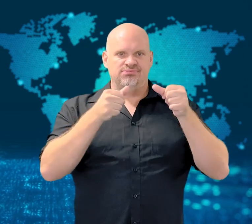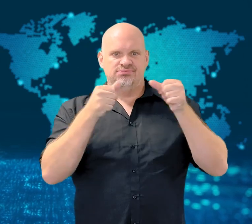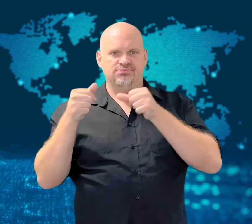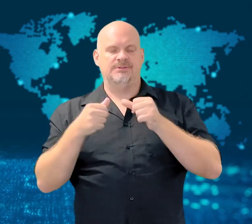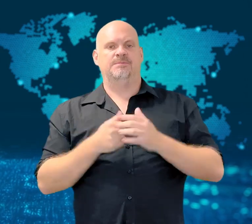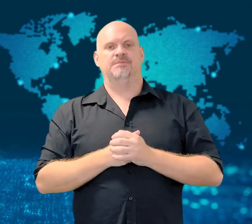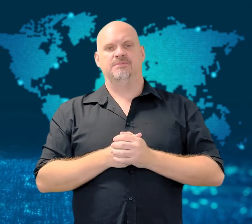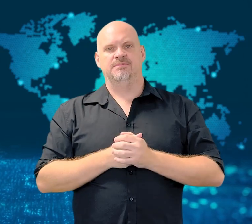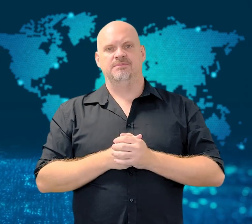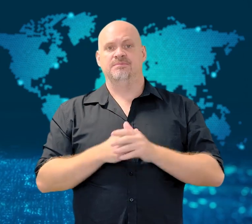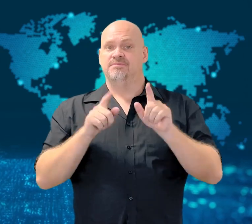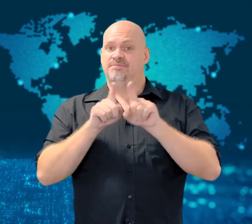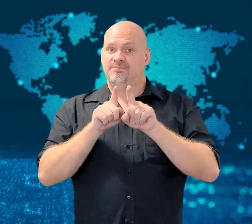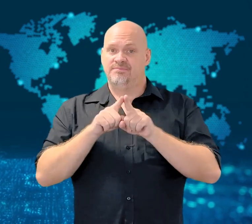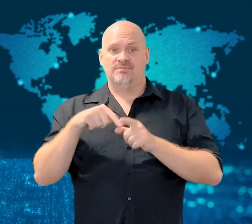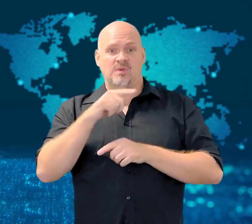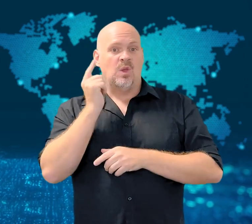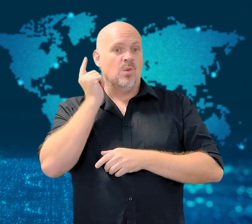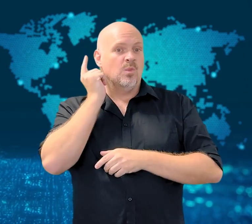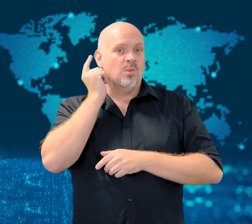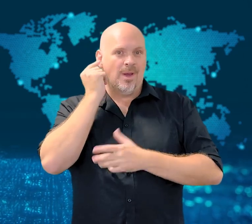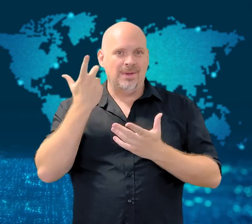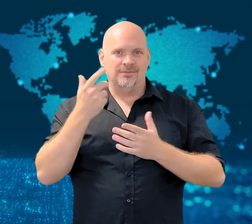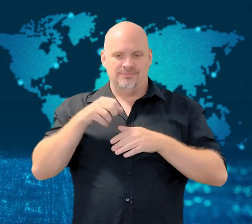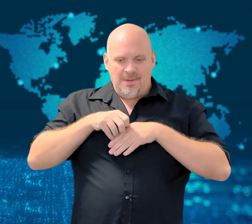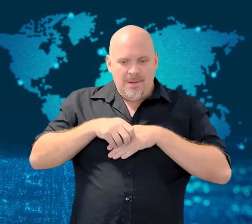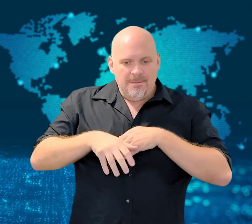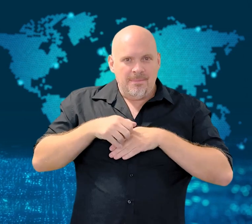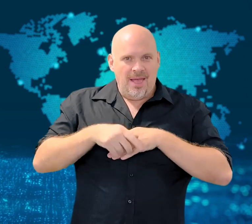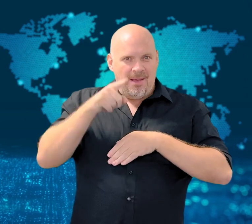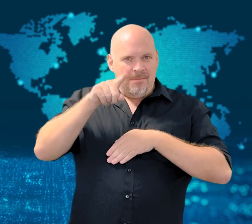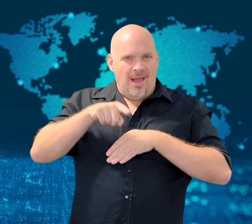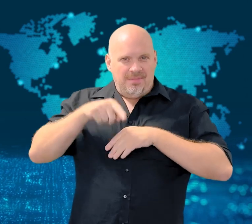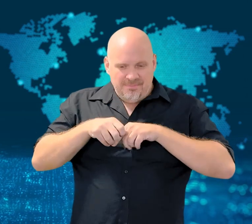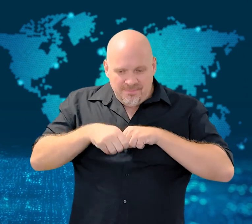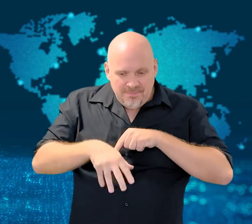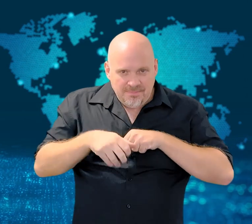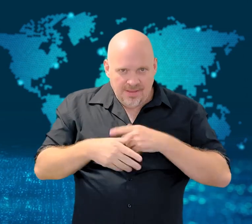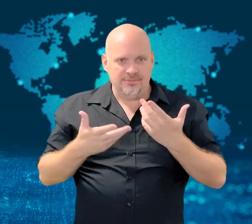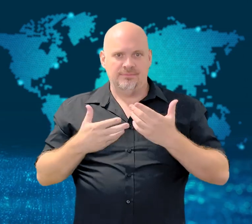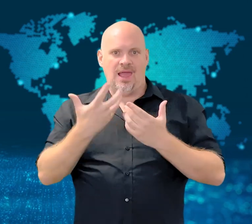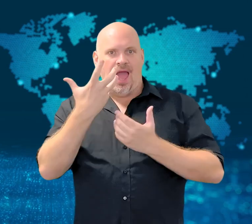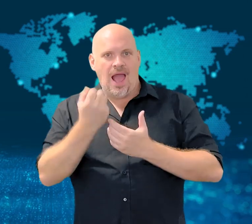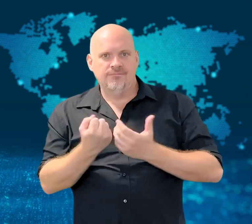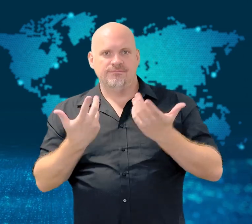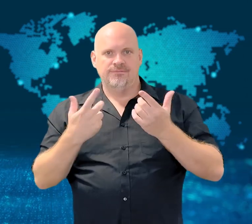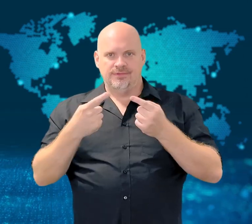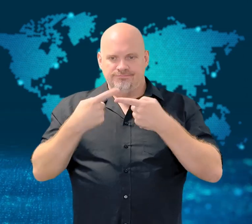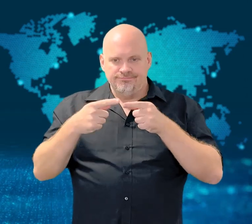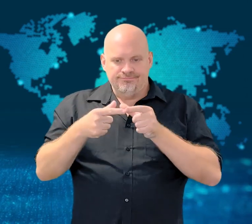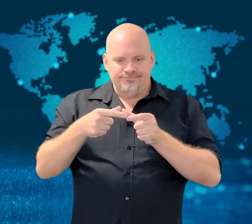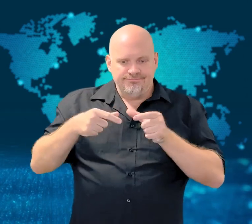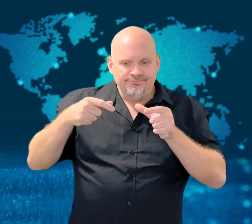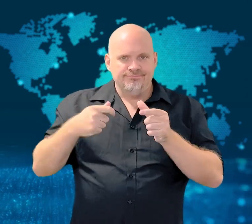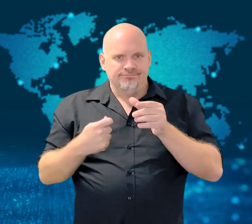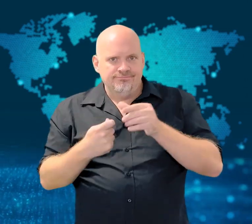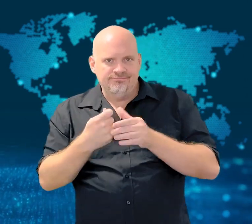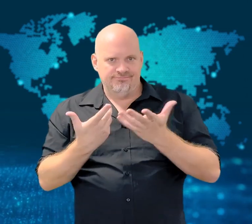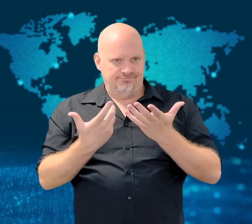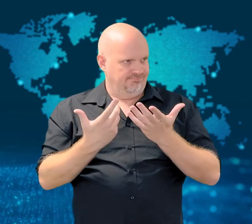There are also limited provisions for menstruating women, including both menstruation products